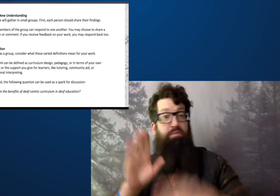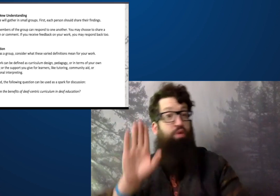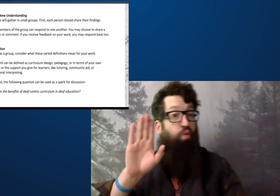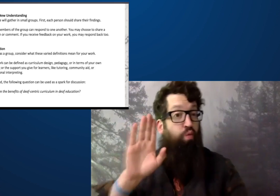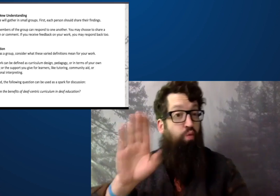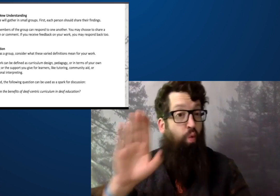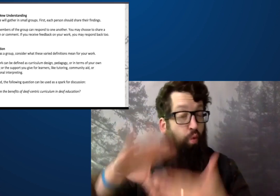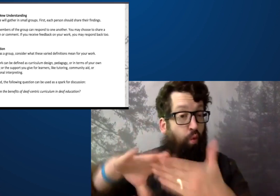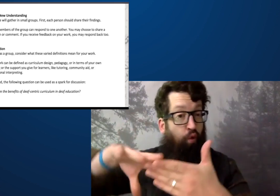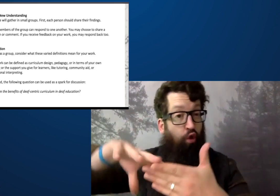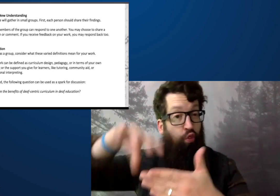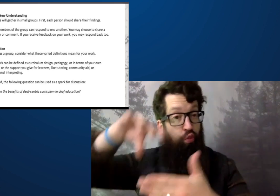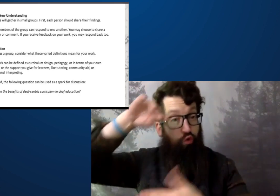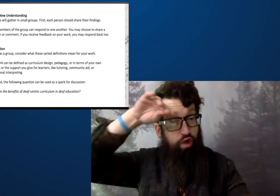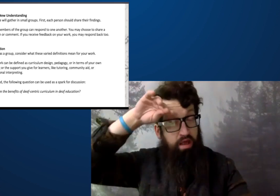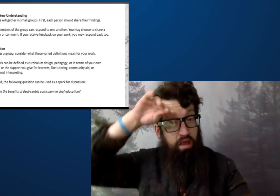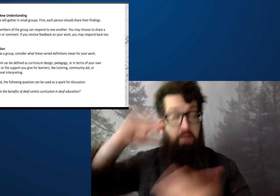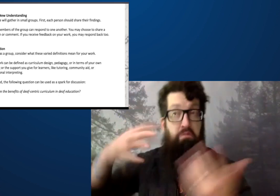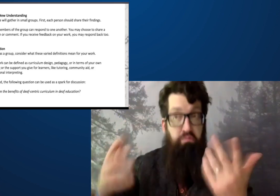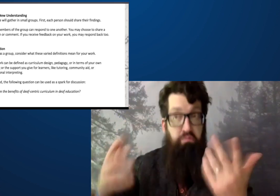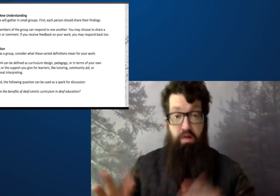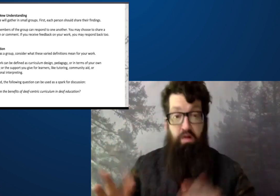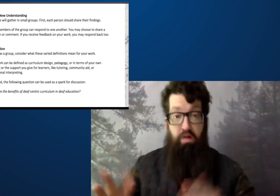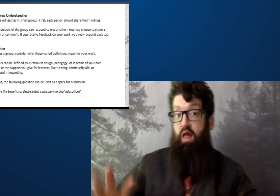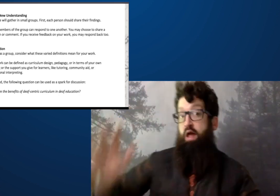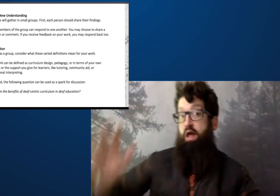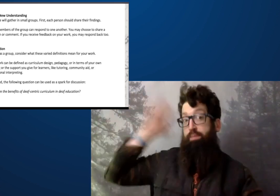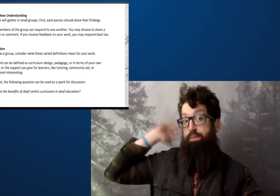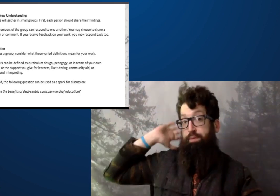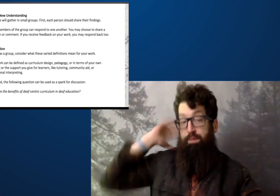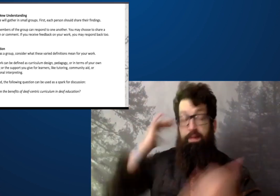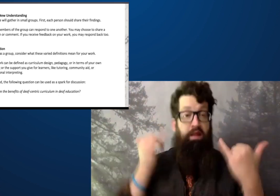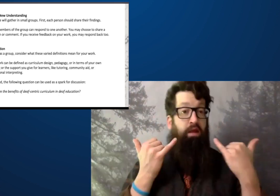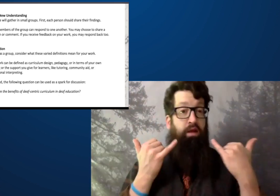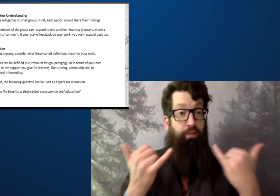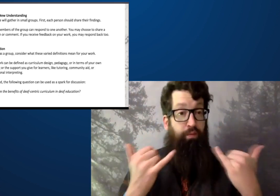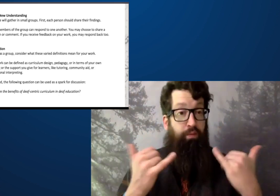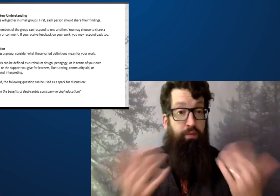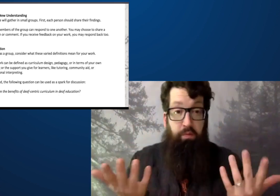how it relates to pedagogy, relates to your learning, possibly